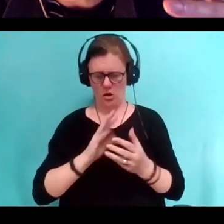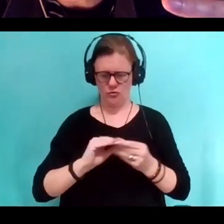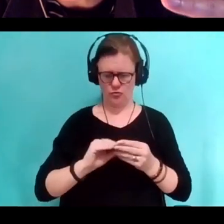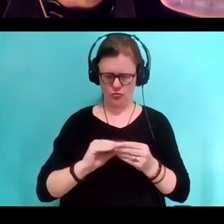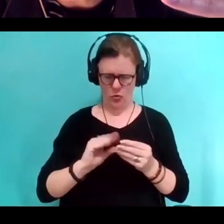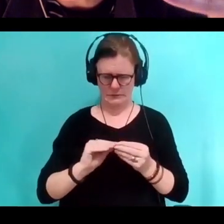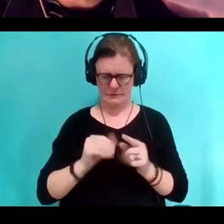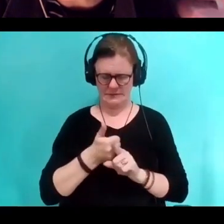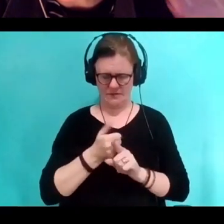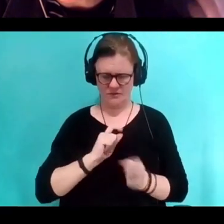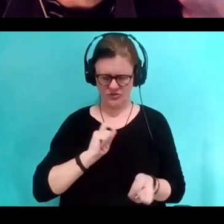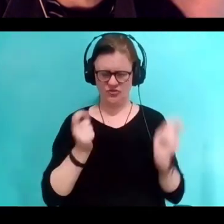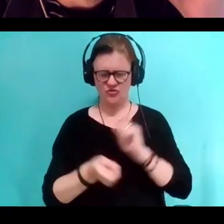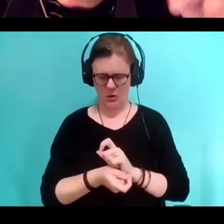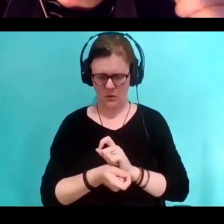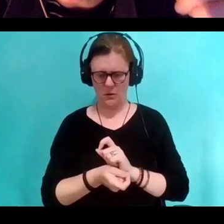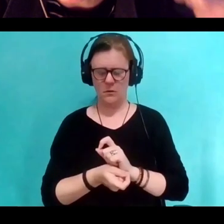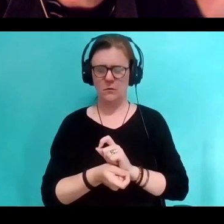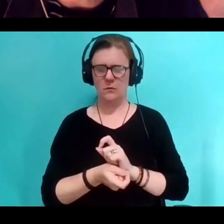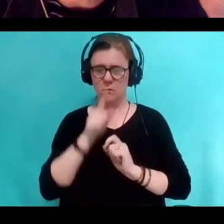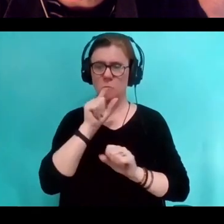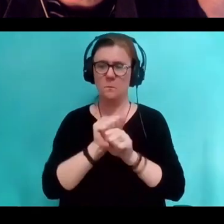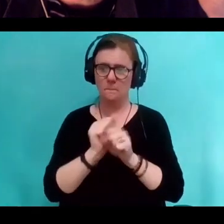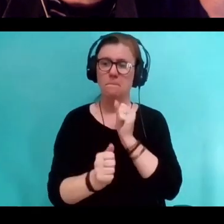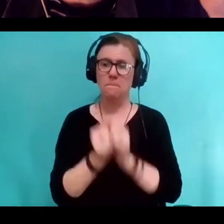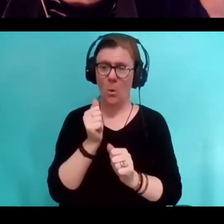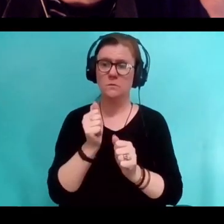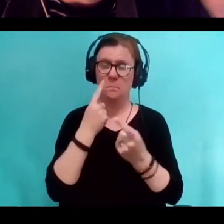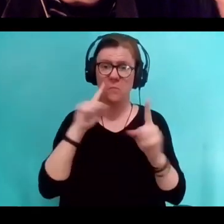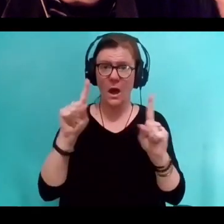the most effective way is actually not